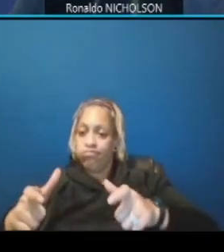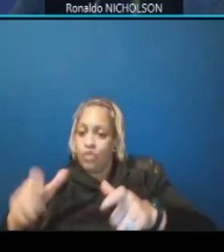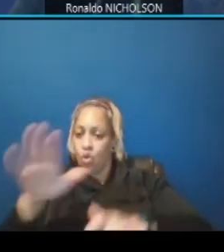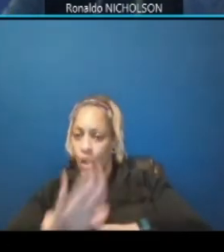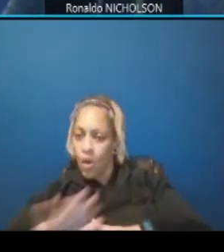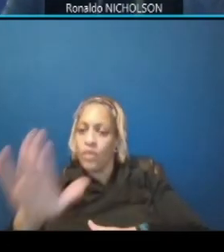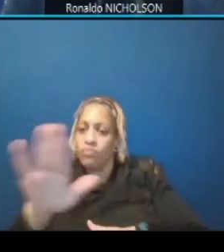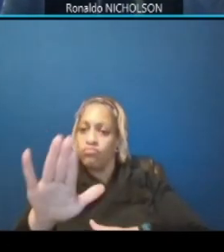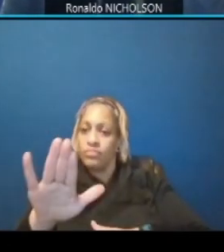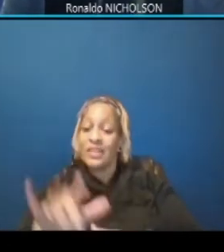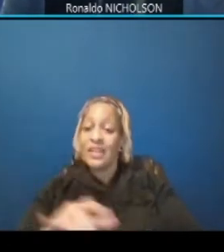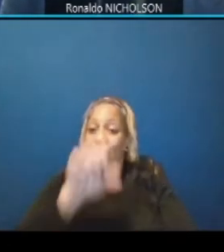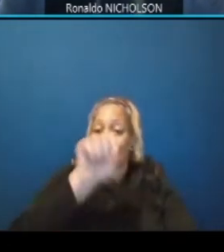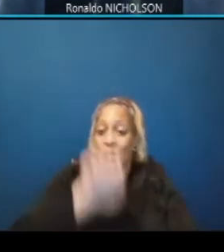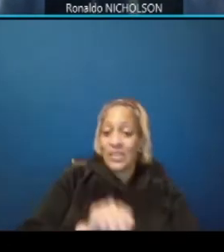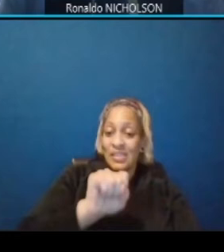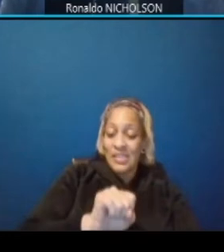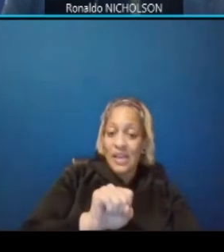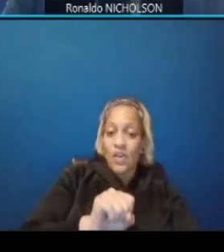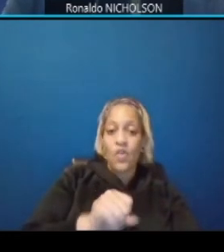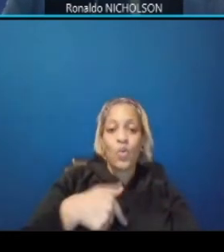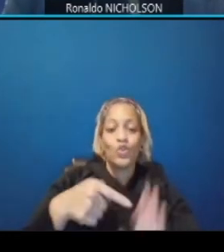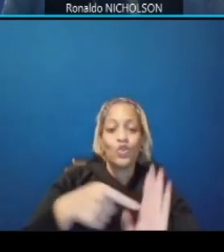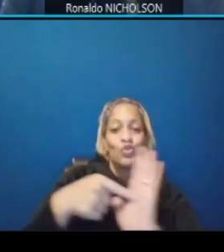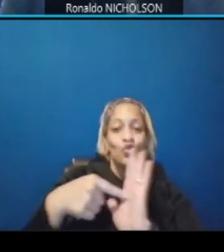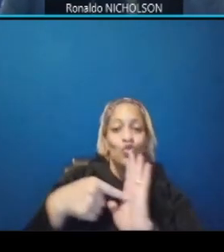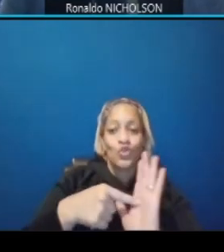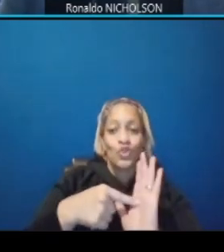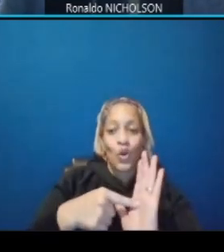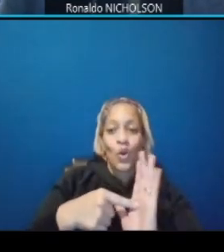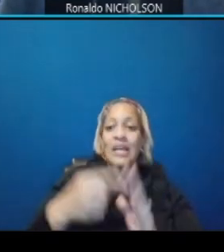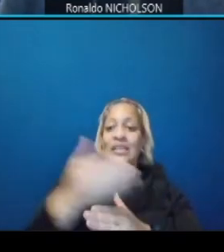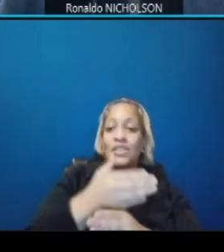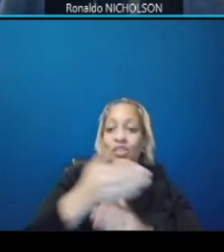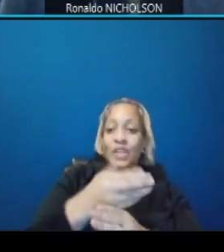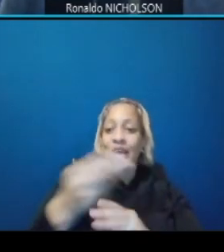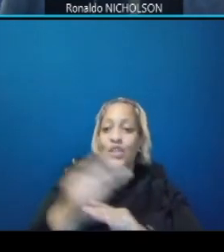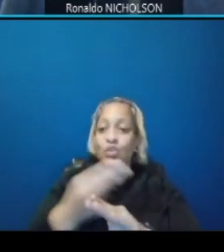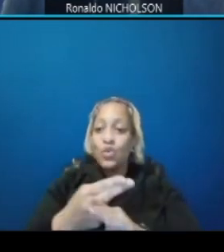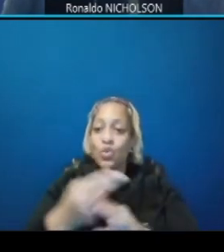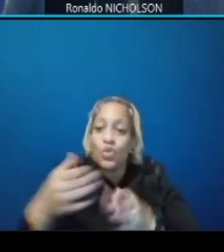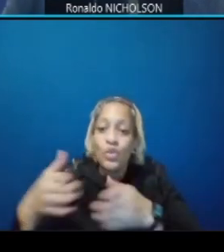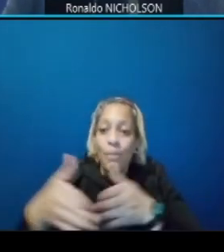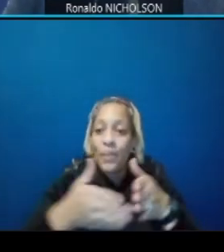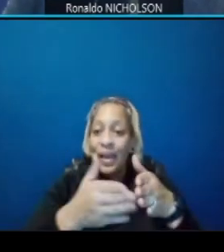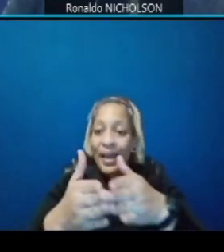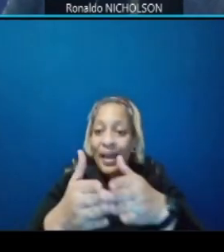we will feature shared use paths a cycle track again throughout the corridor